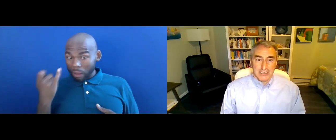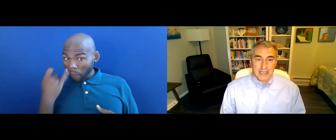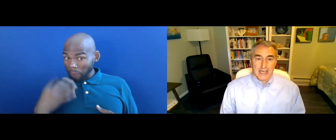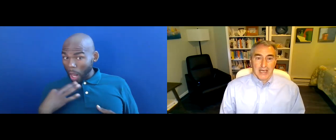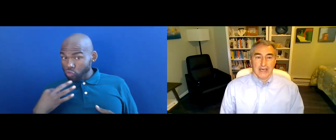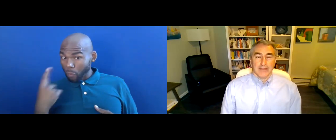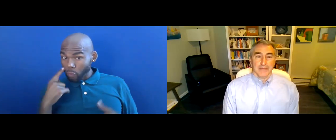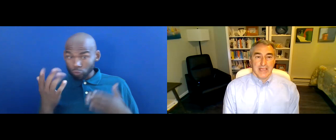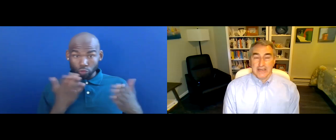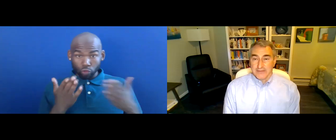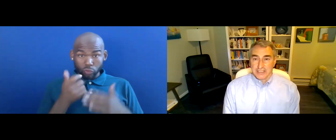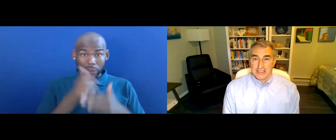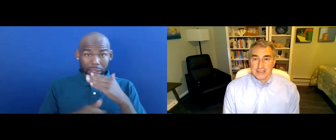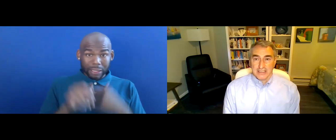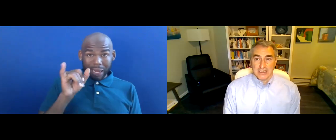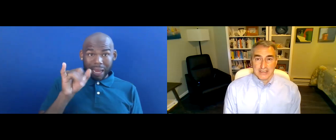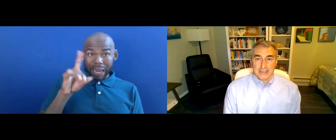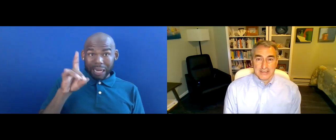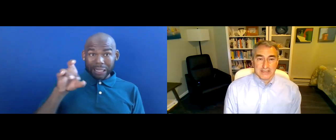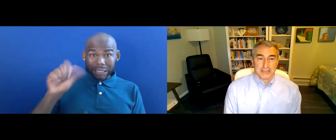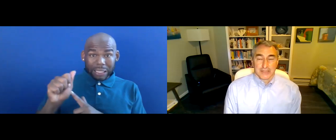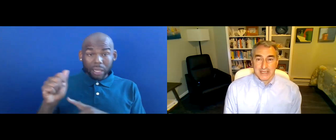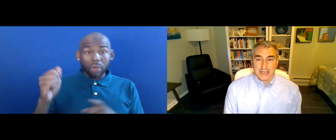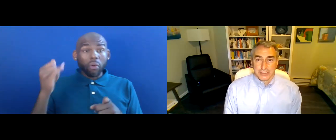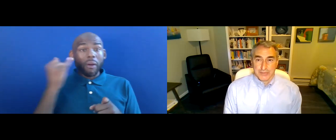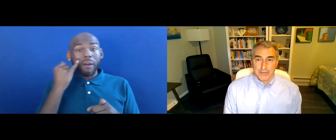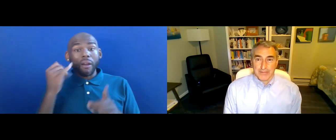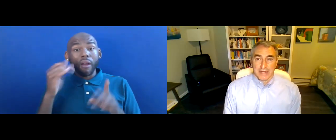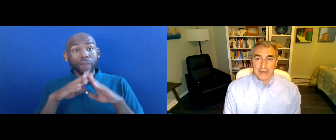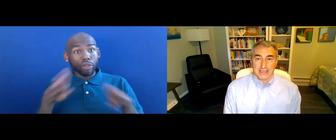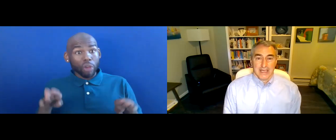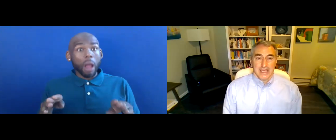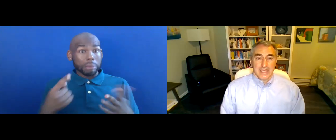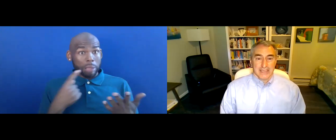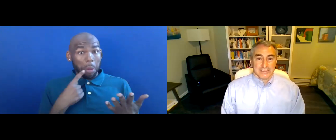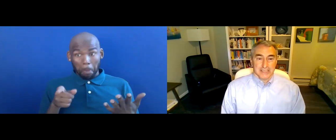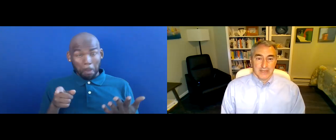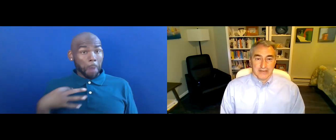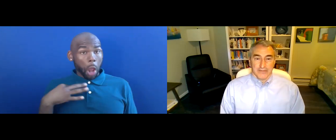AND IF THE CHILD IS DETERMINED ELIGIBLE BY A TEAM OF BOTH